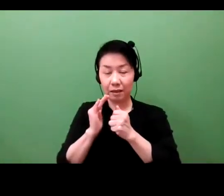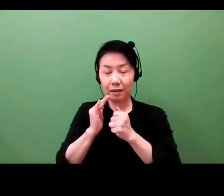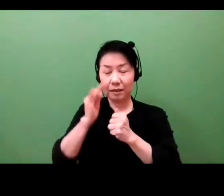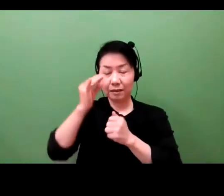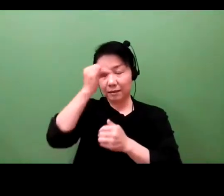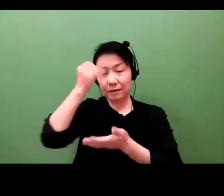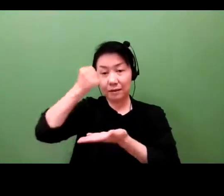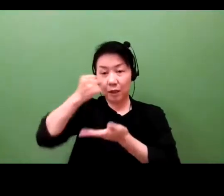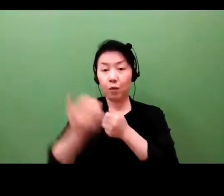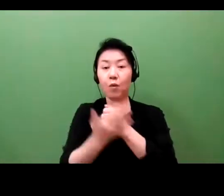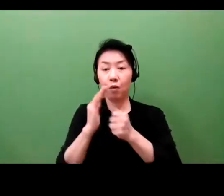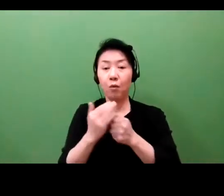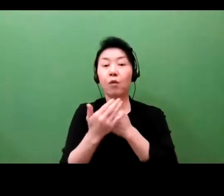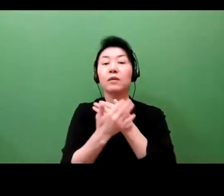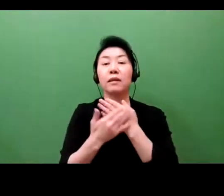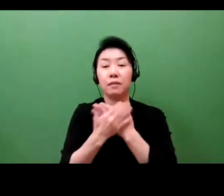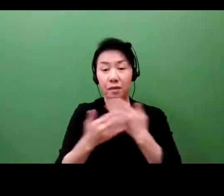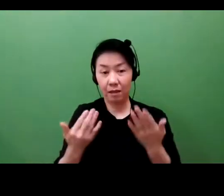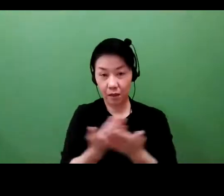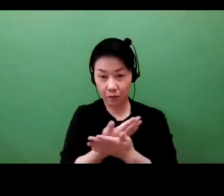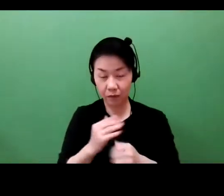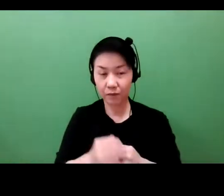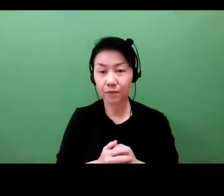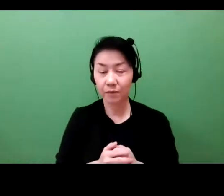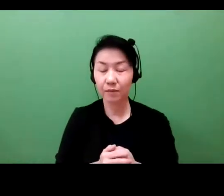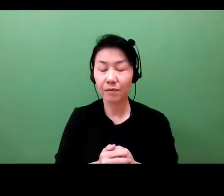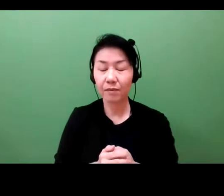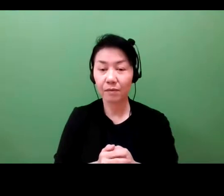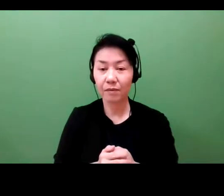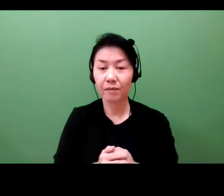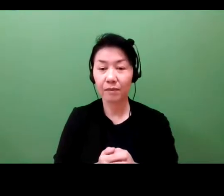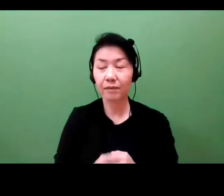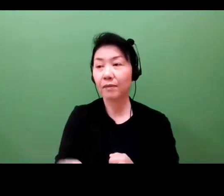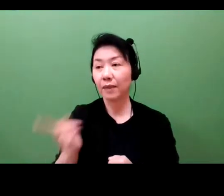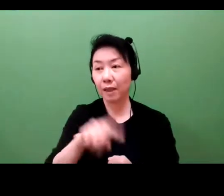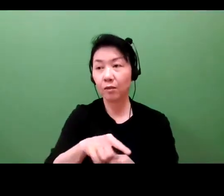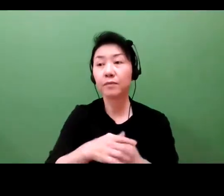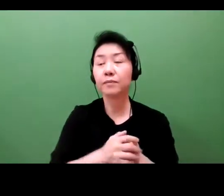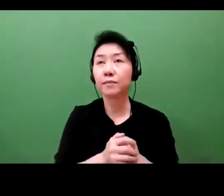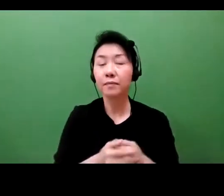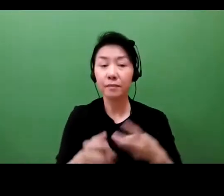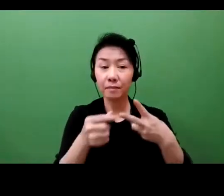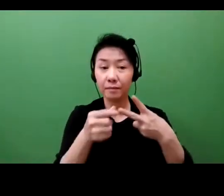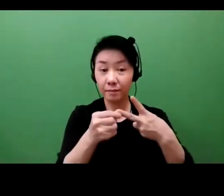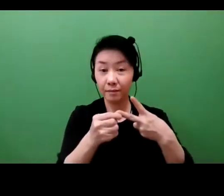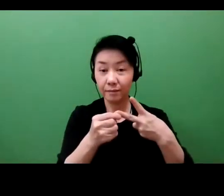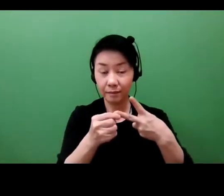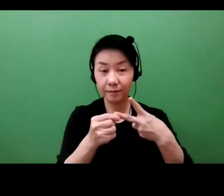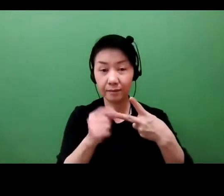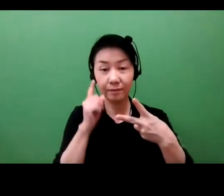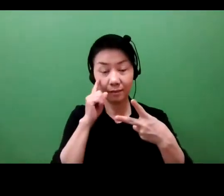Moving on to the second major topic, how do you decide about your IP portfolio?